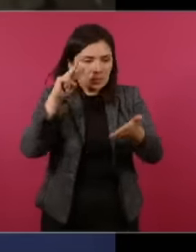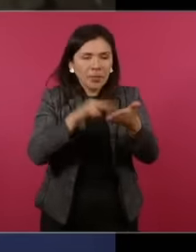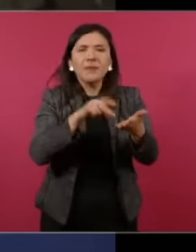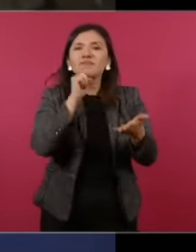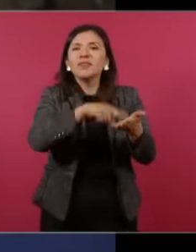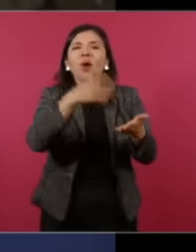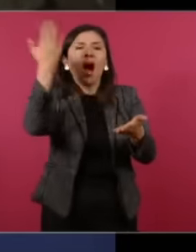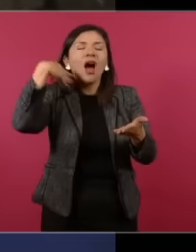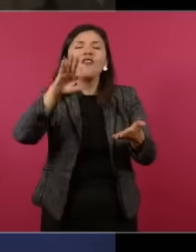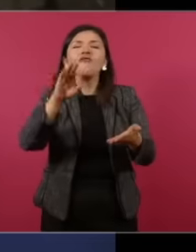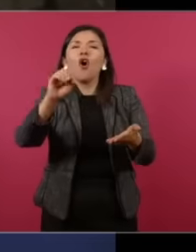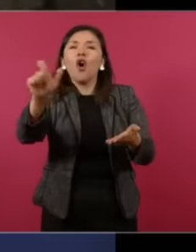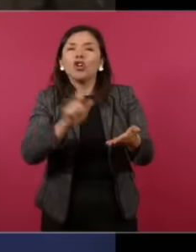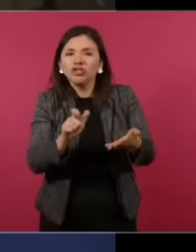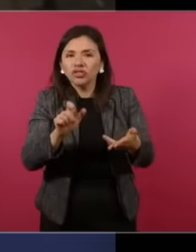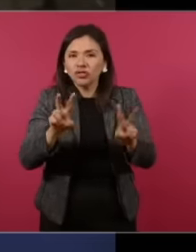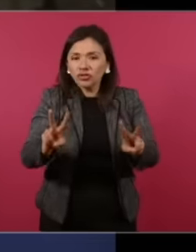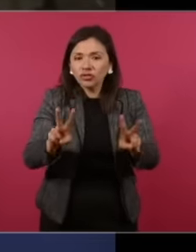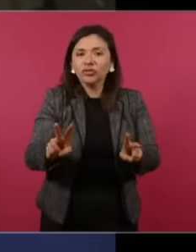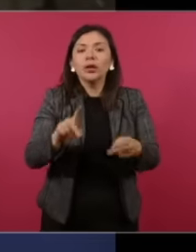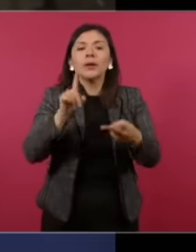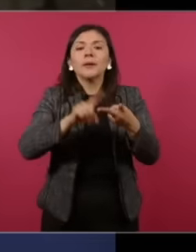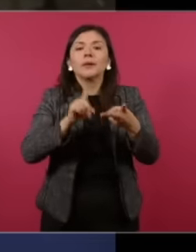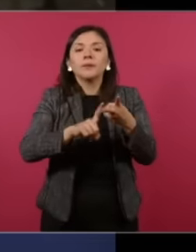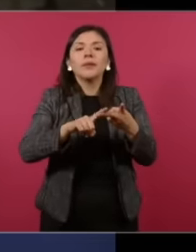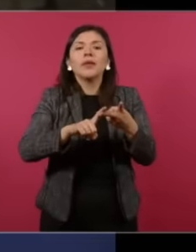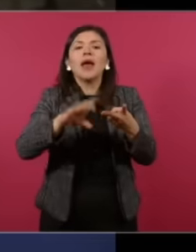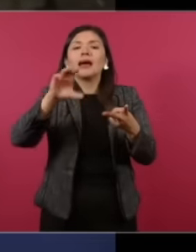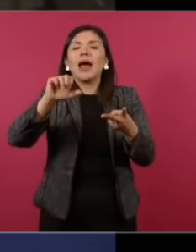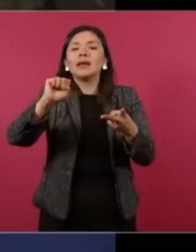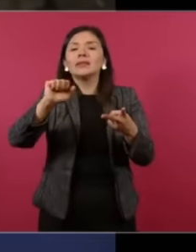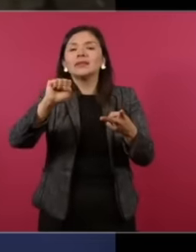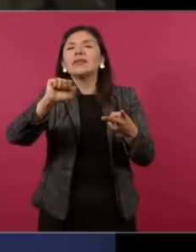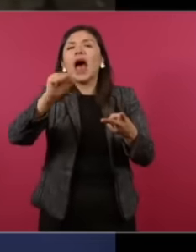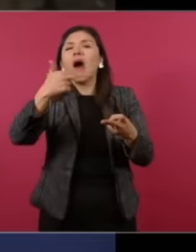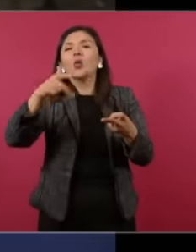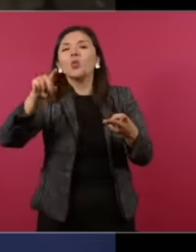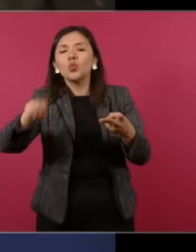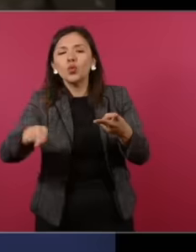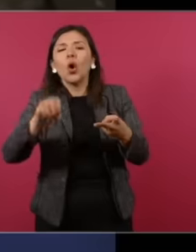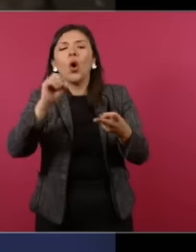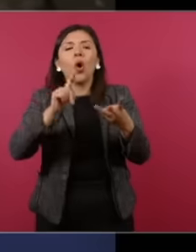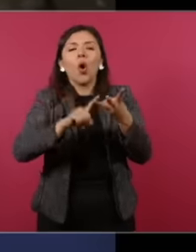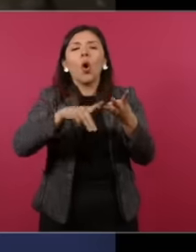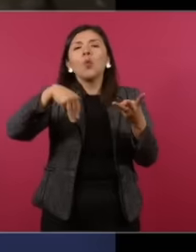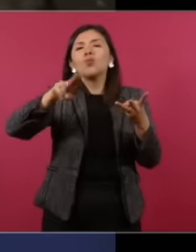that I found the contracts for Manueles Cagú that Juan Camilo Mouriño exhibited, that I found the